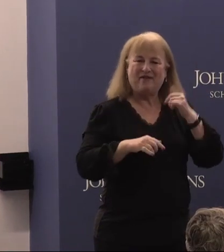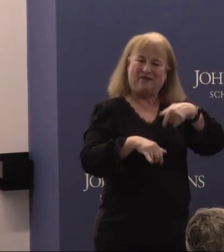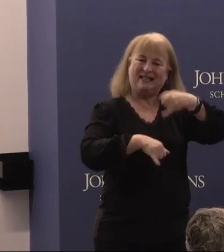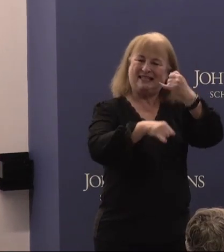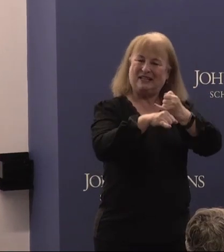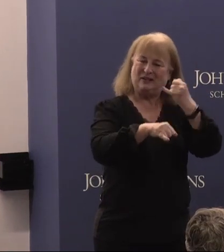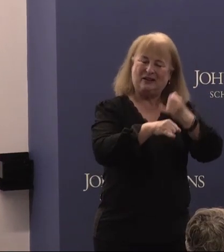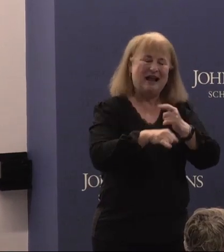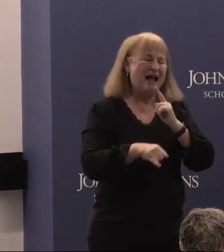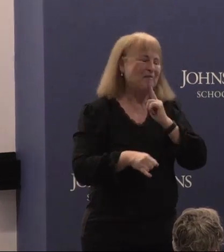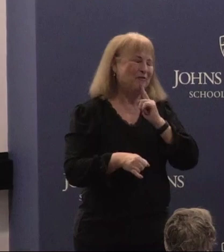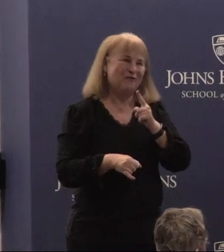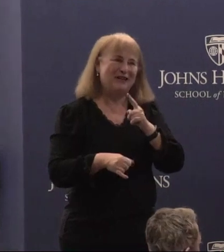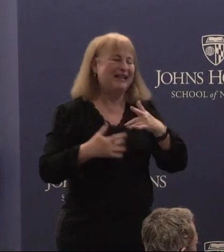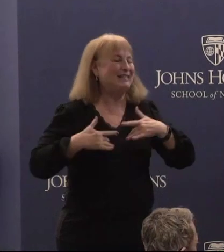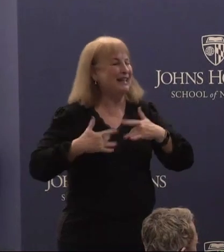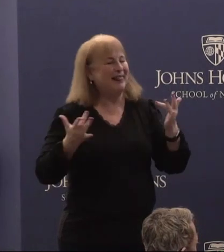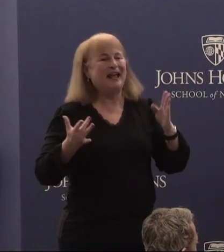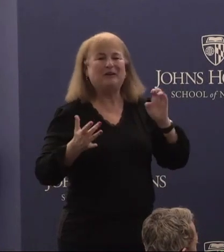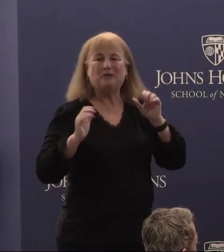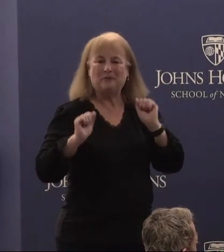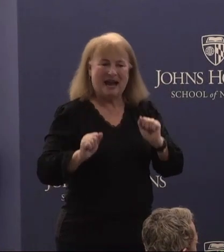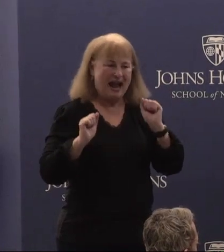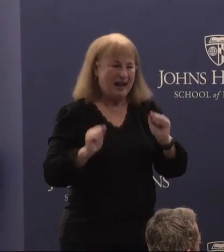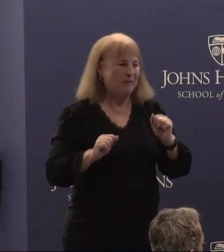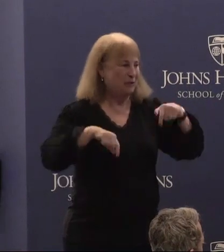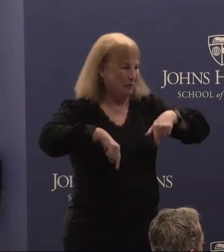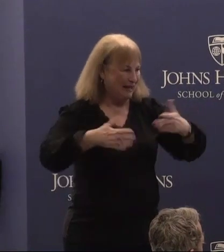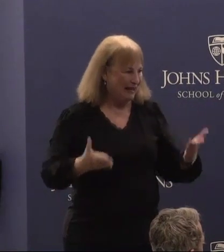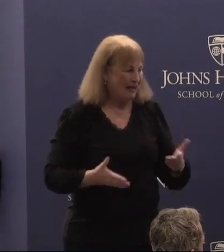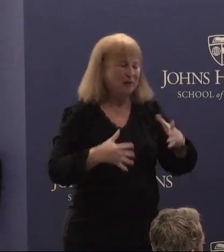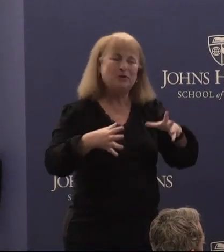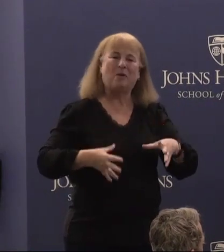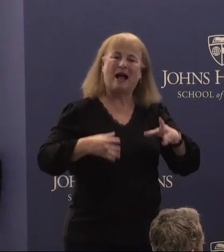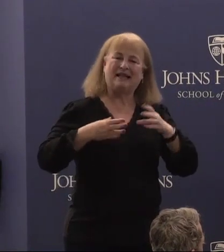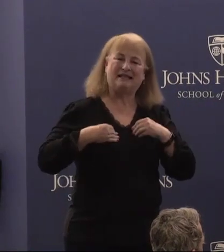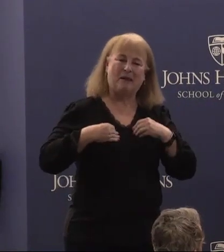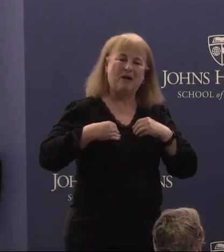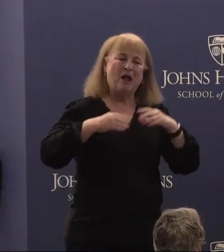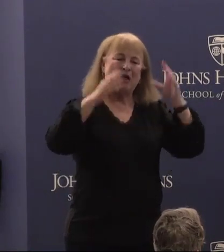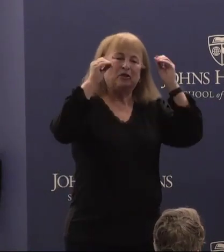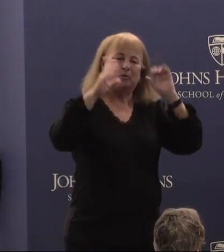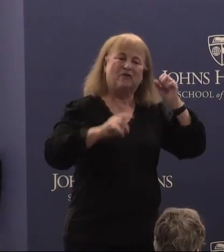I'm really uh delighted to be able to be here to accept the professorship on behalf of the